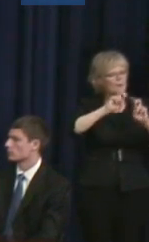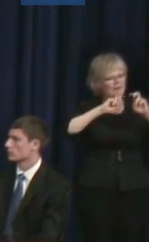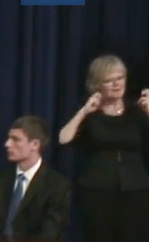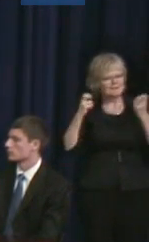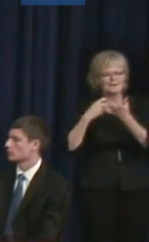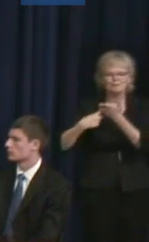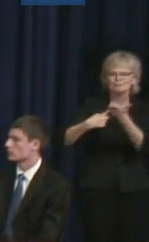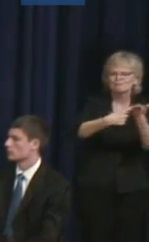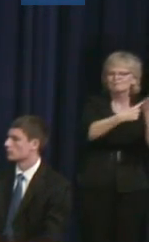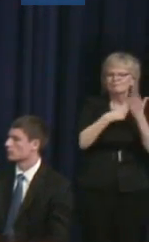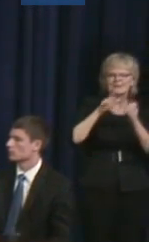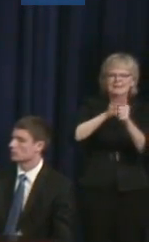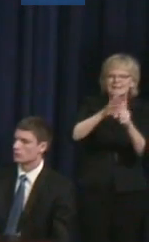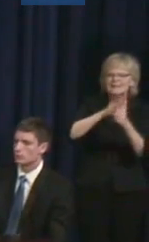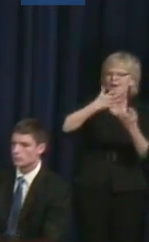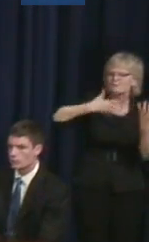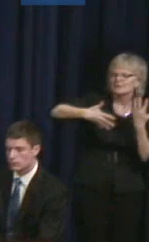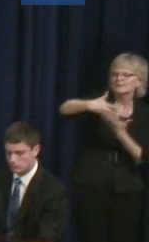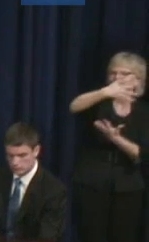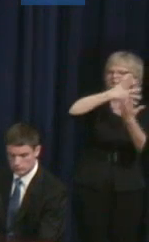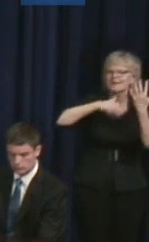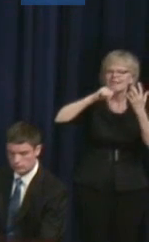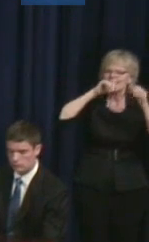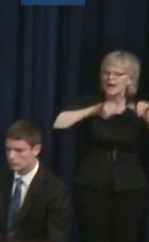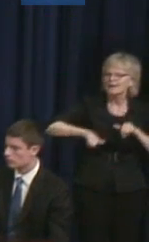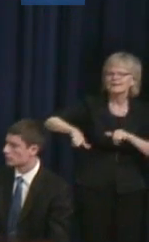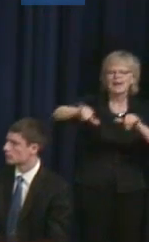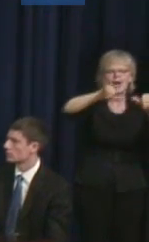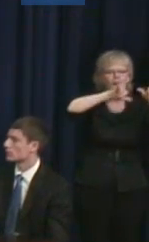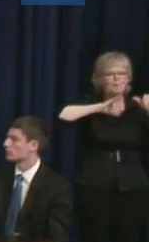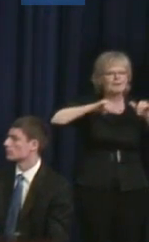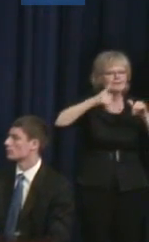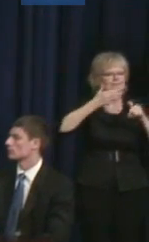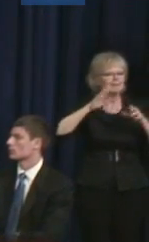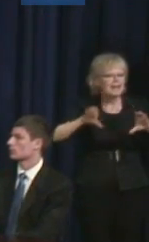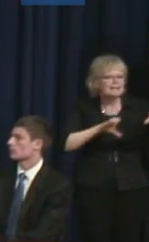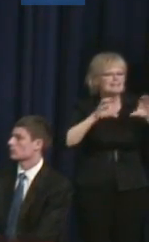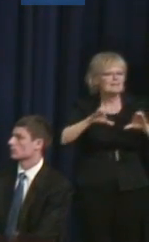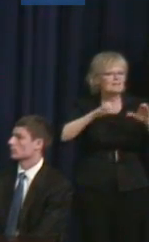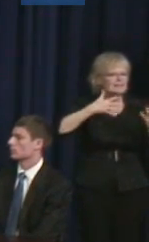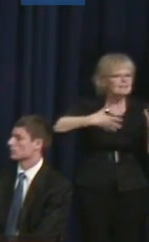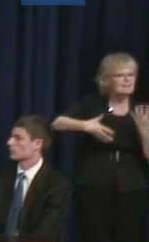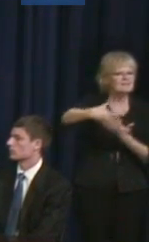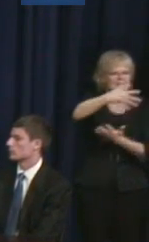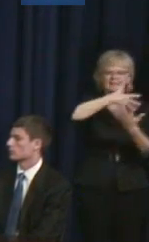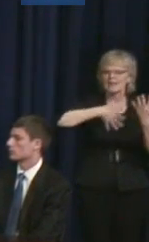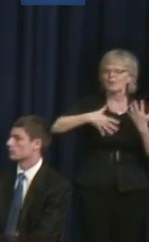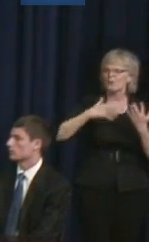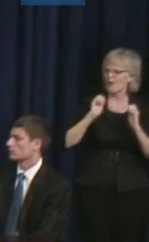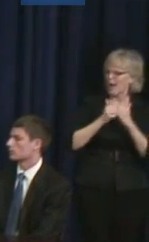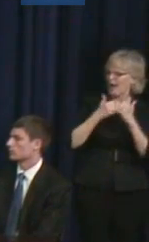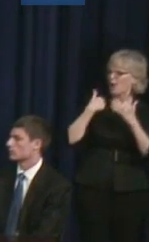We don't really do common things together enough, and so looking at ways that we can engage in activities